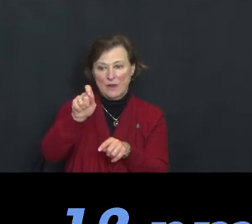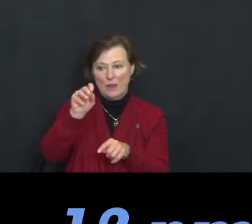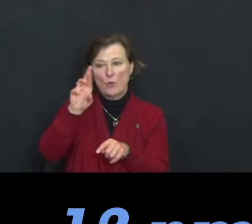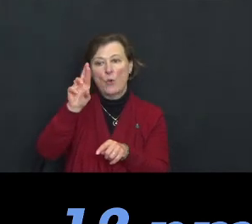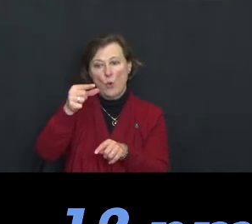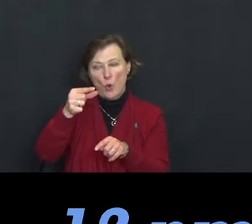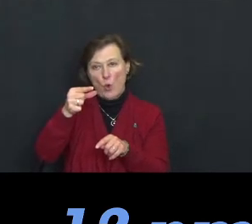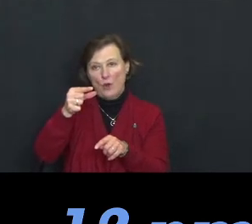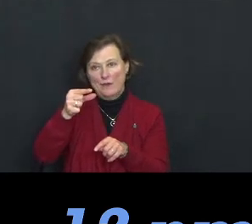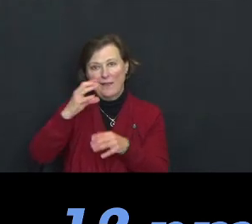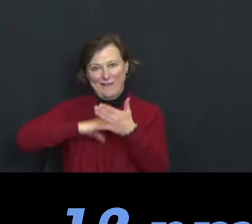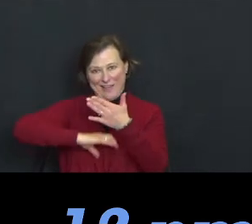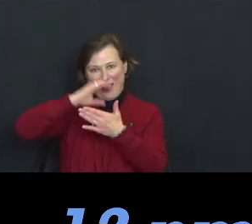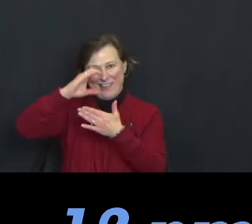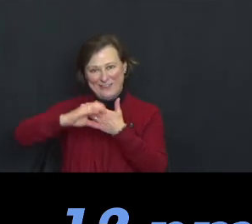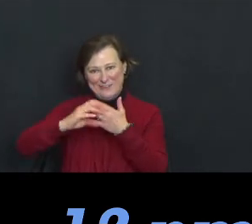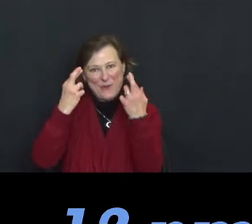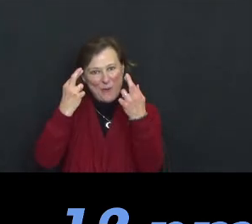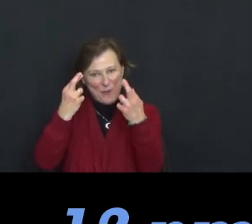So I hope you'll take advantage of that.